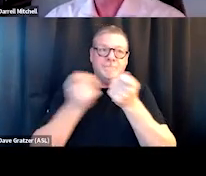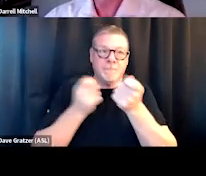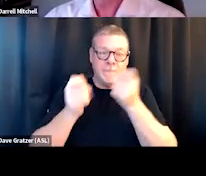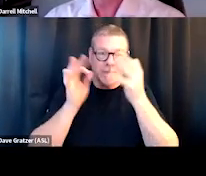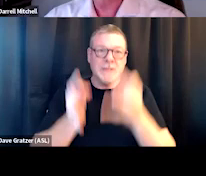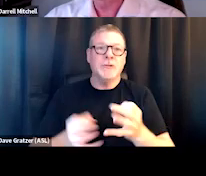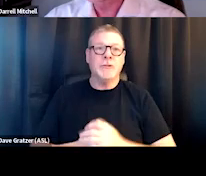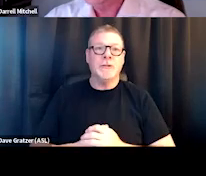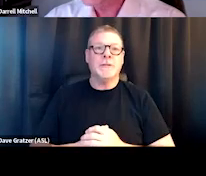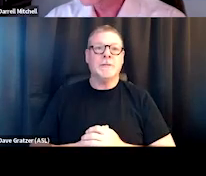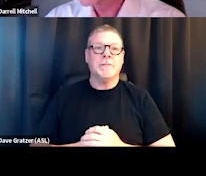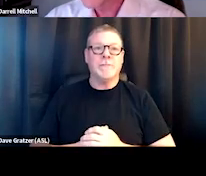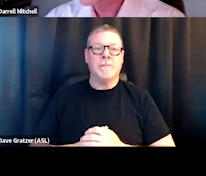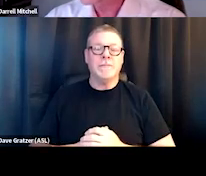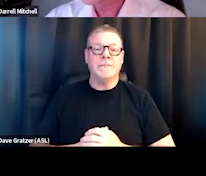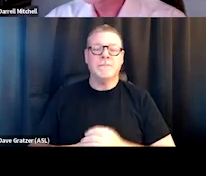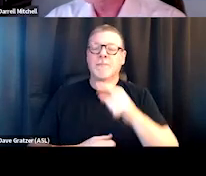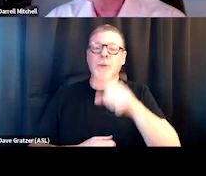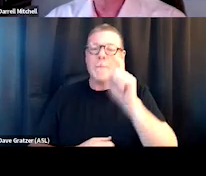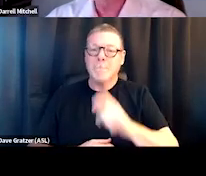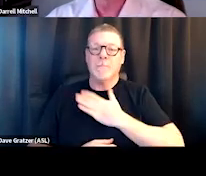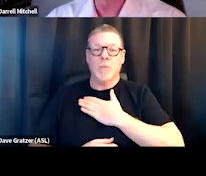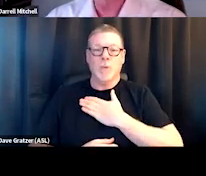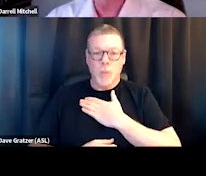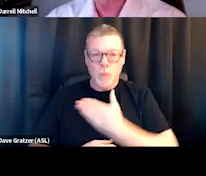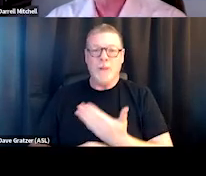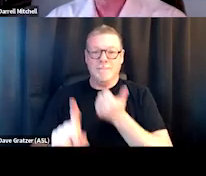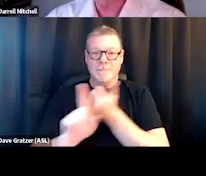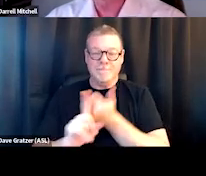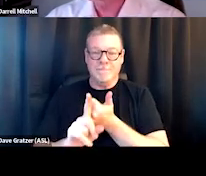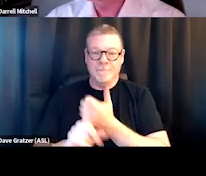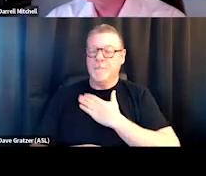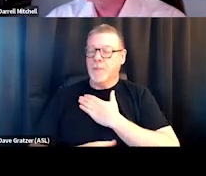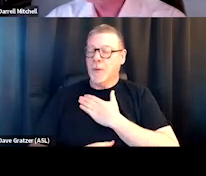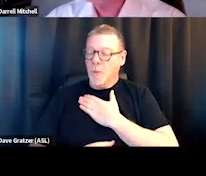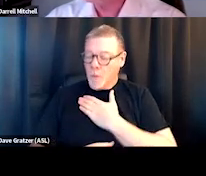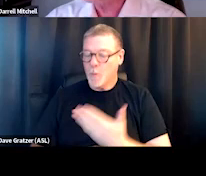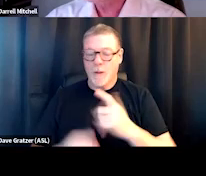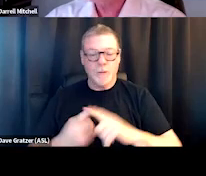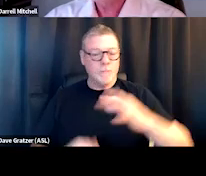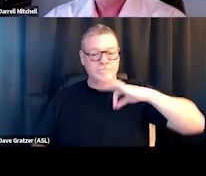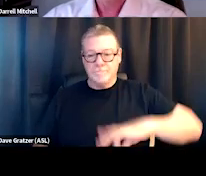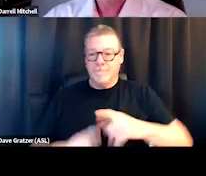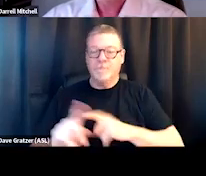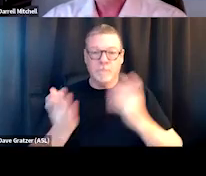There's a level of willingness that has to be there, you know, in order for somebody to benefit from services.